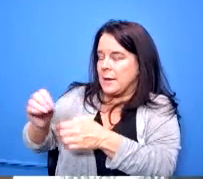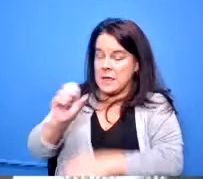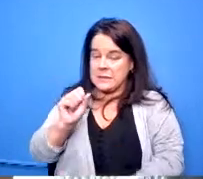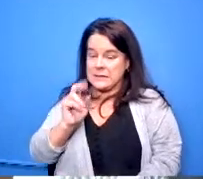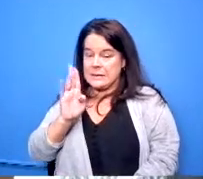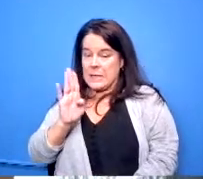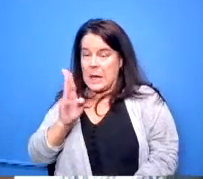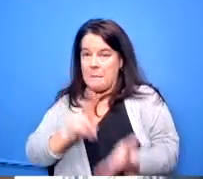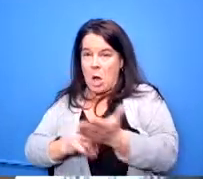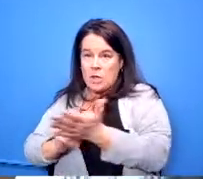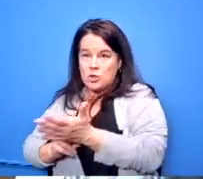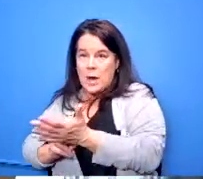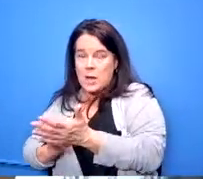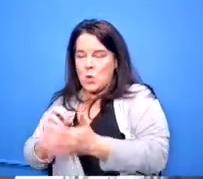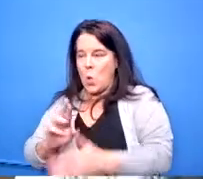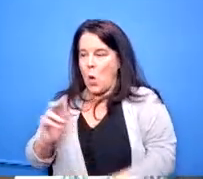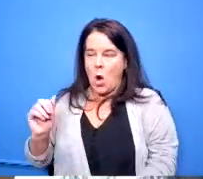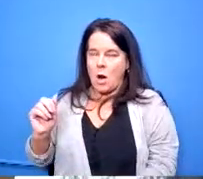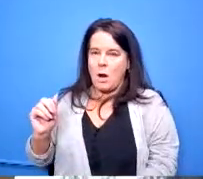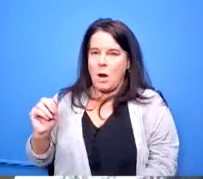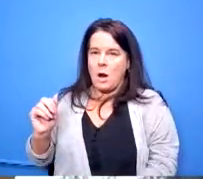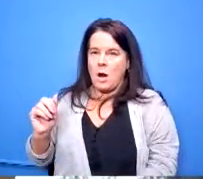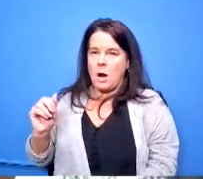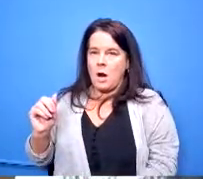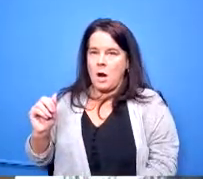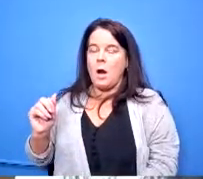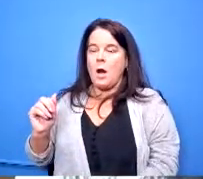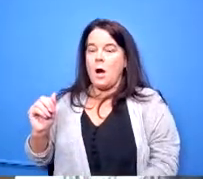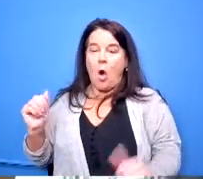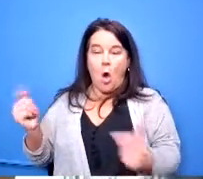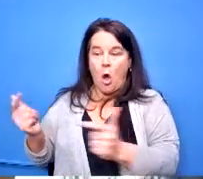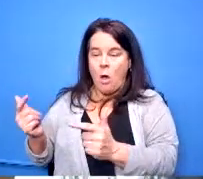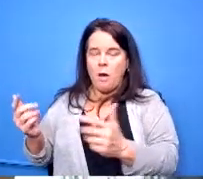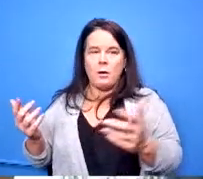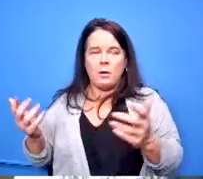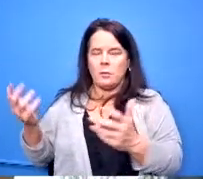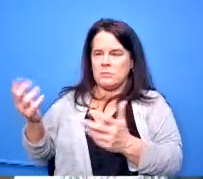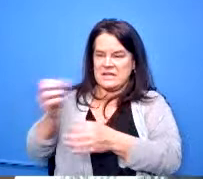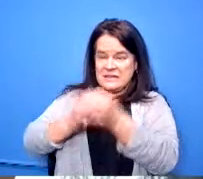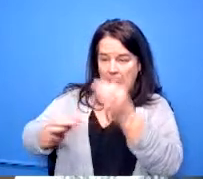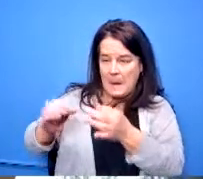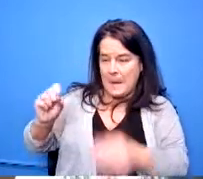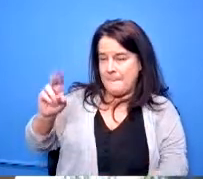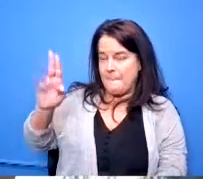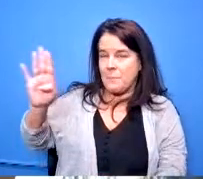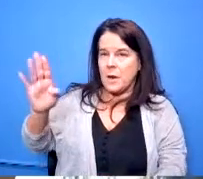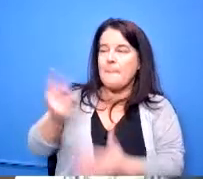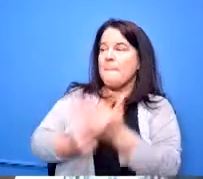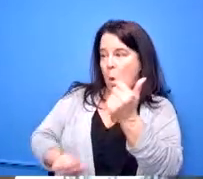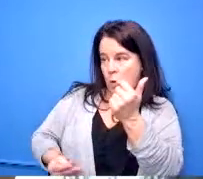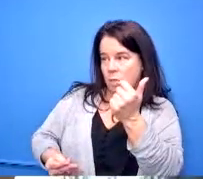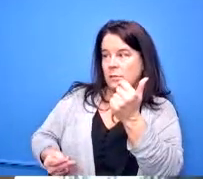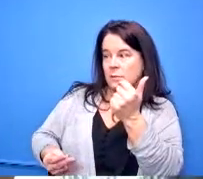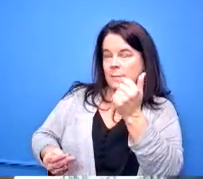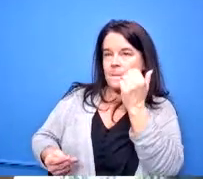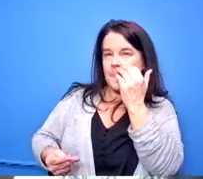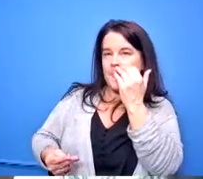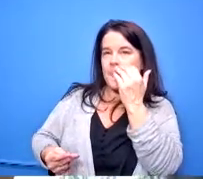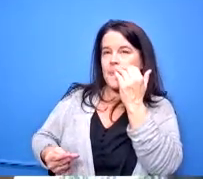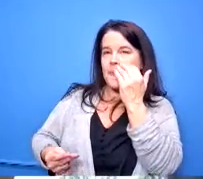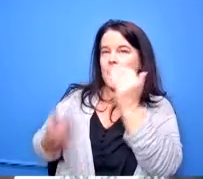or in the prime contractors there's interesting or in one of their subs both actually both so